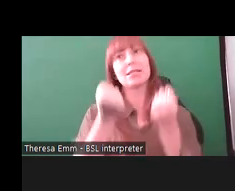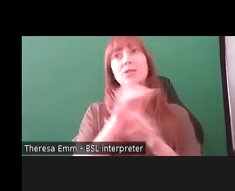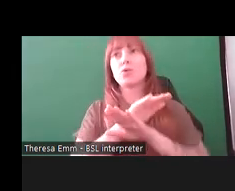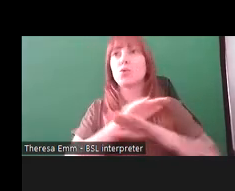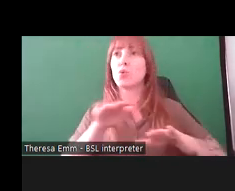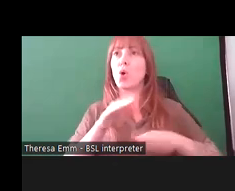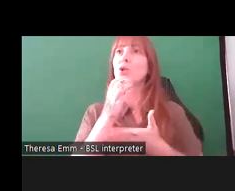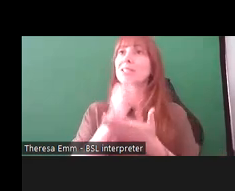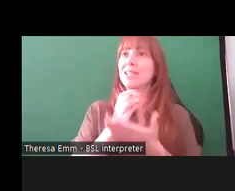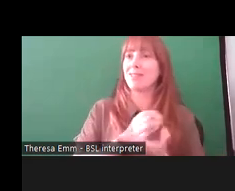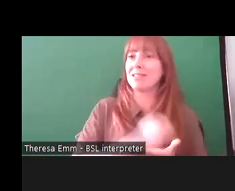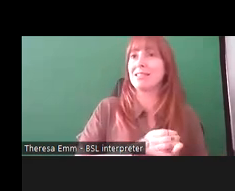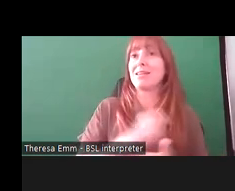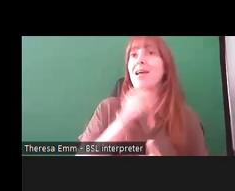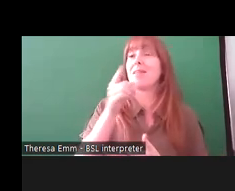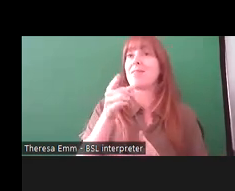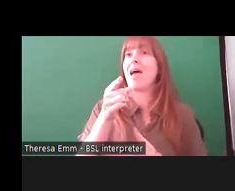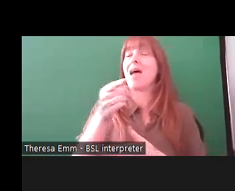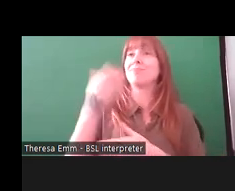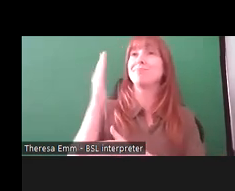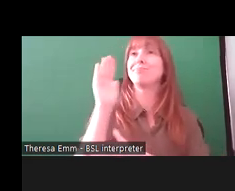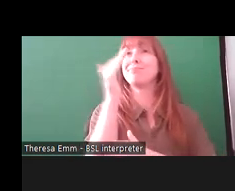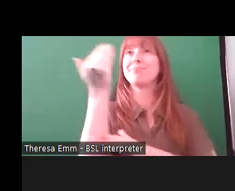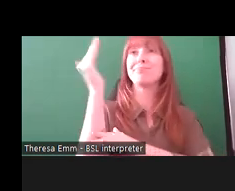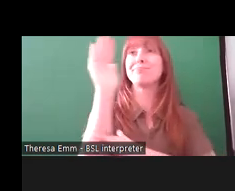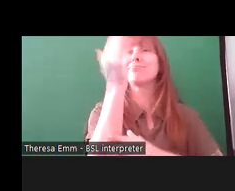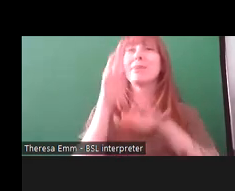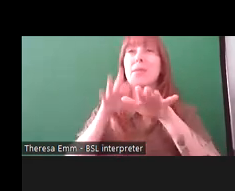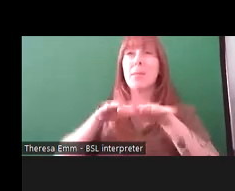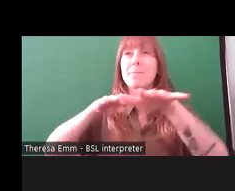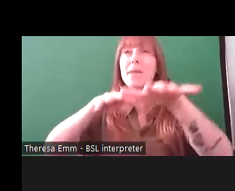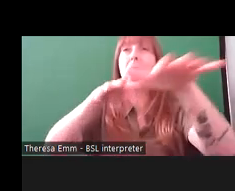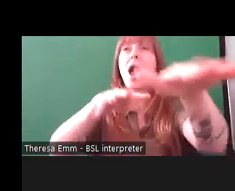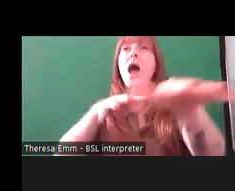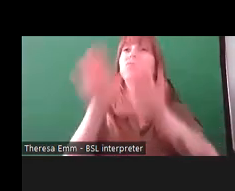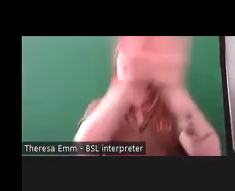at the national leader of blind marches, but it was of that period. That was on loan from